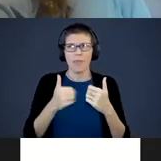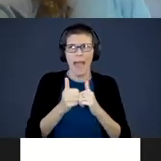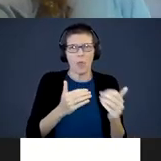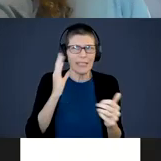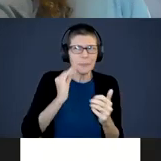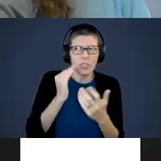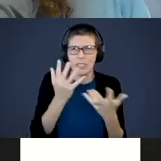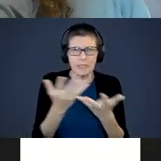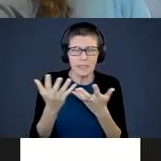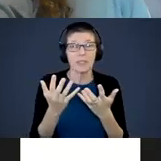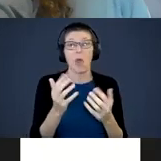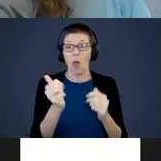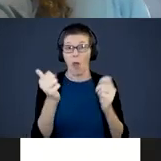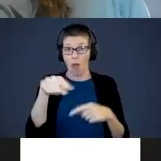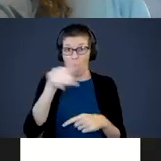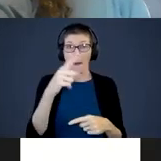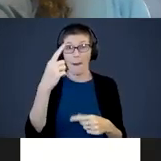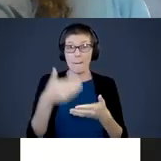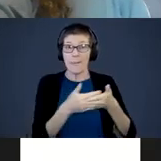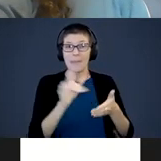All these babies, their brains are moving at a rapid pace.